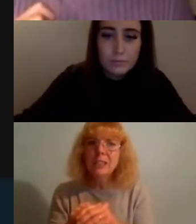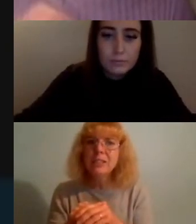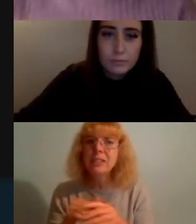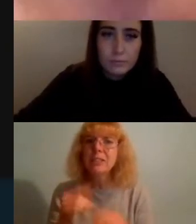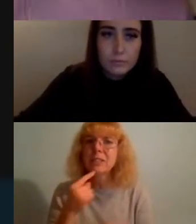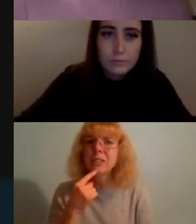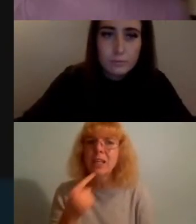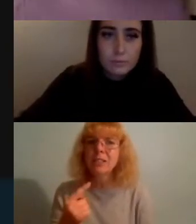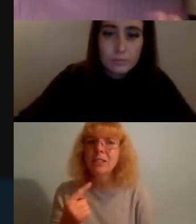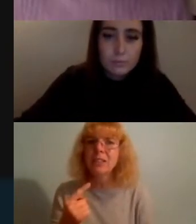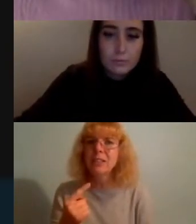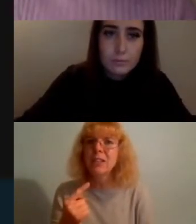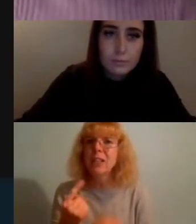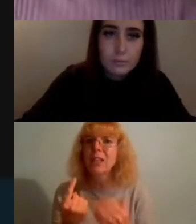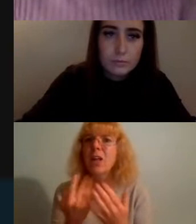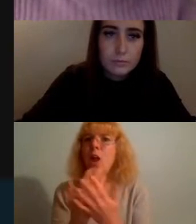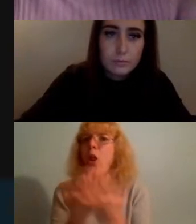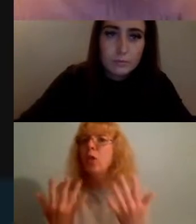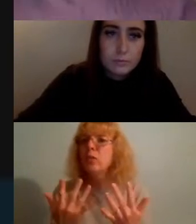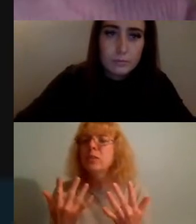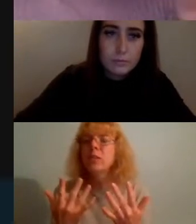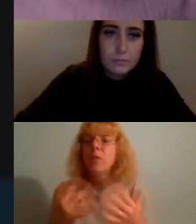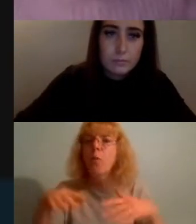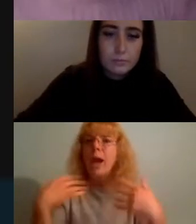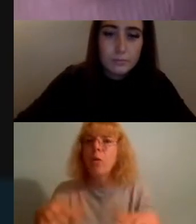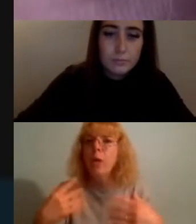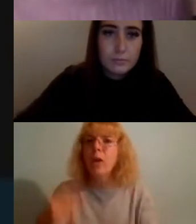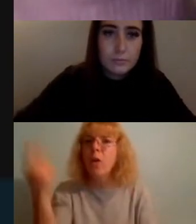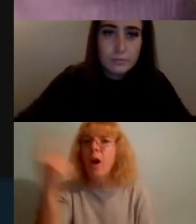she does loads of amazing artwork and she draws beautiful women's bodies